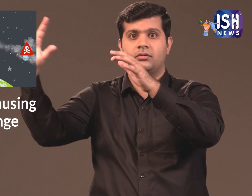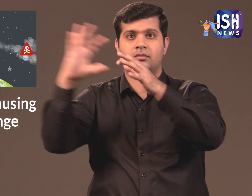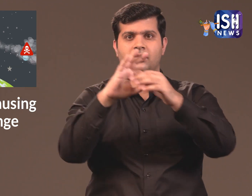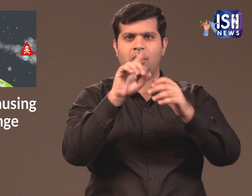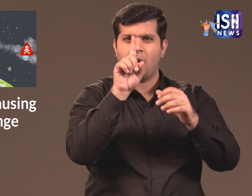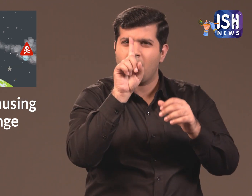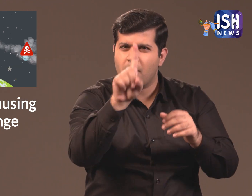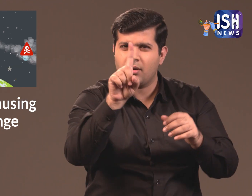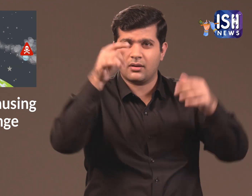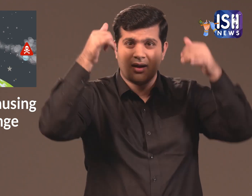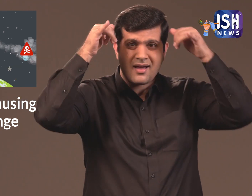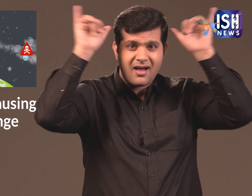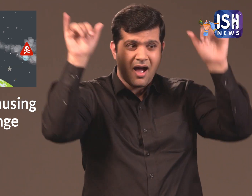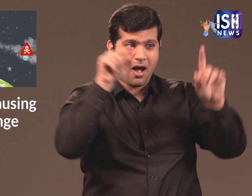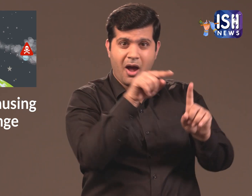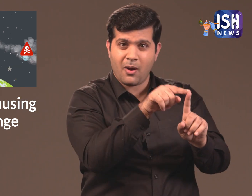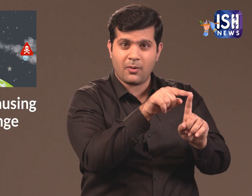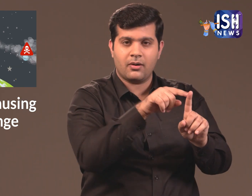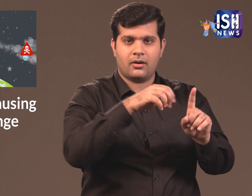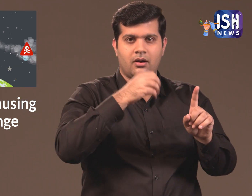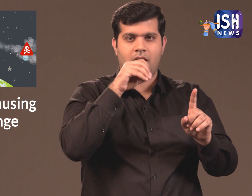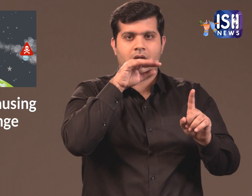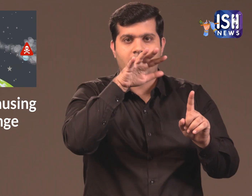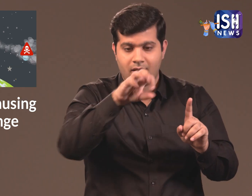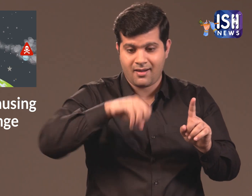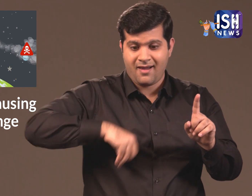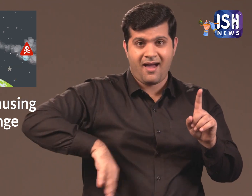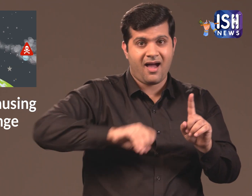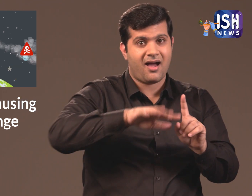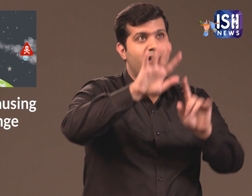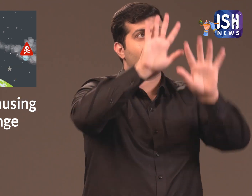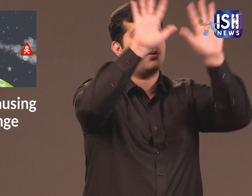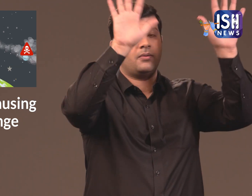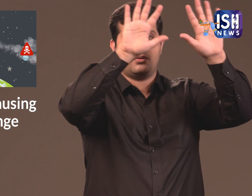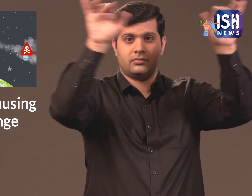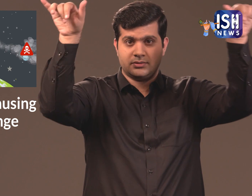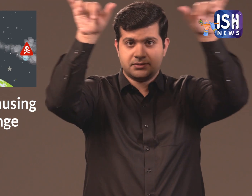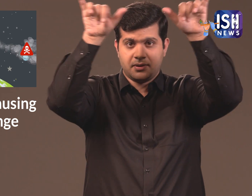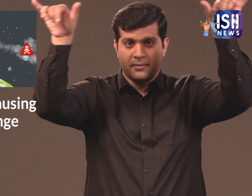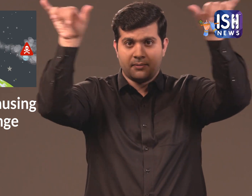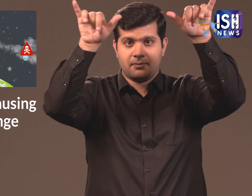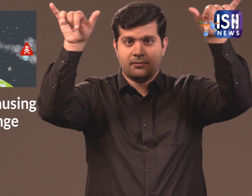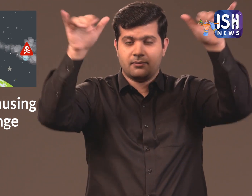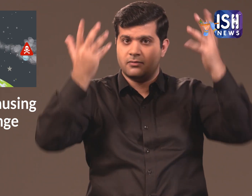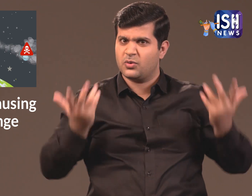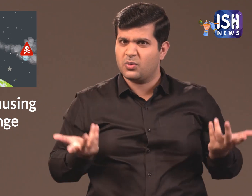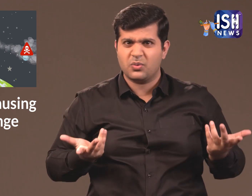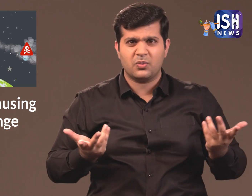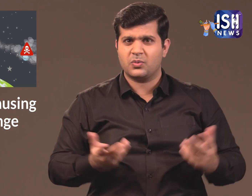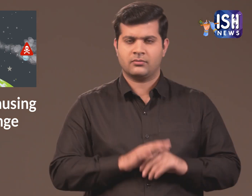is equivalent to climate change caused by one cow's farts and burps.